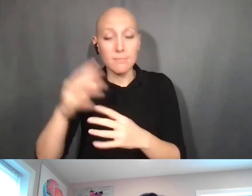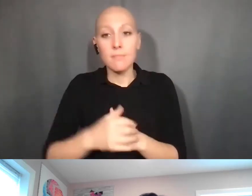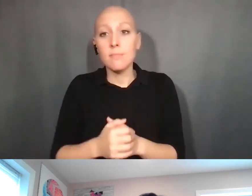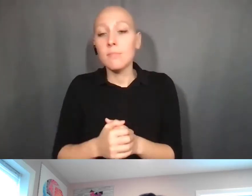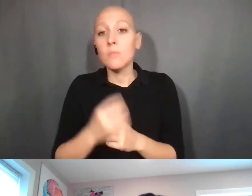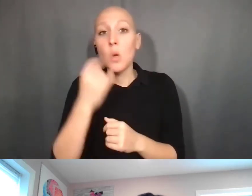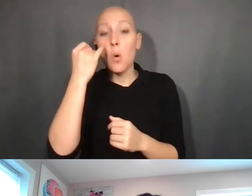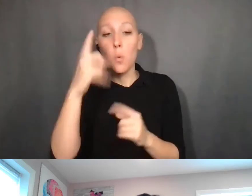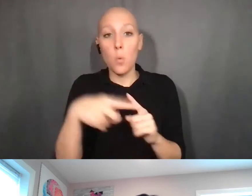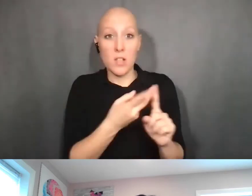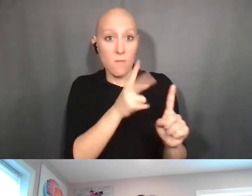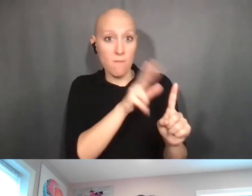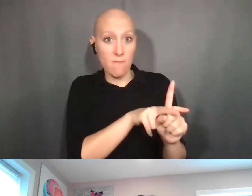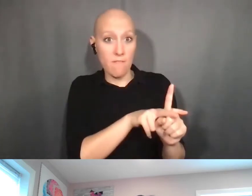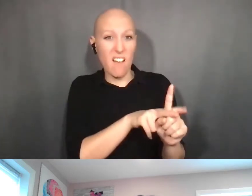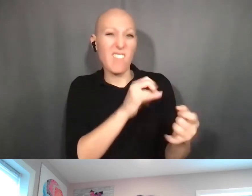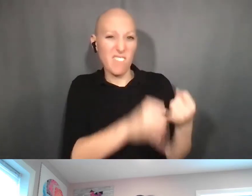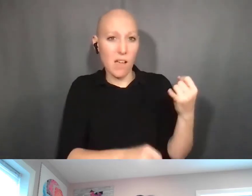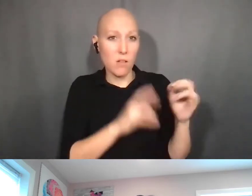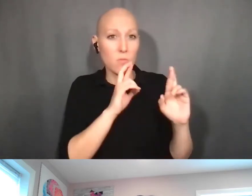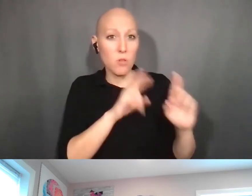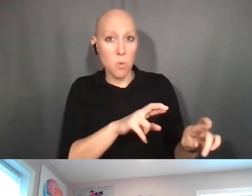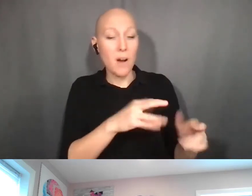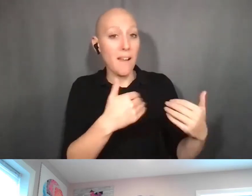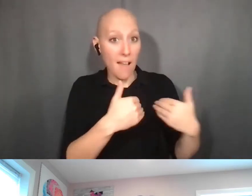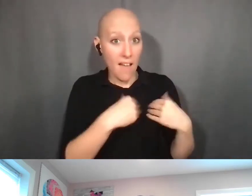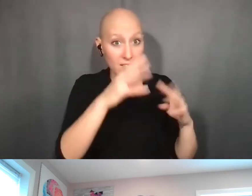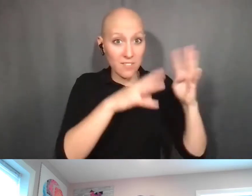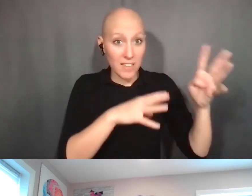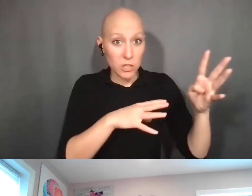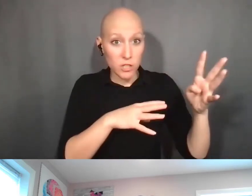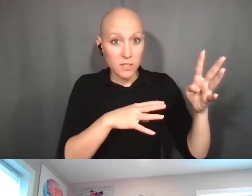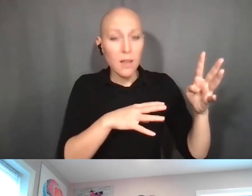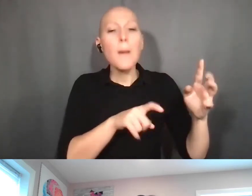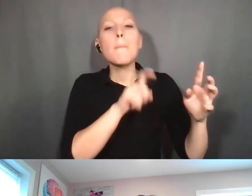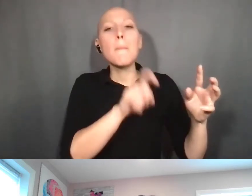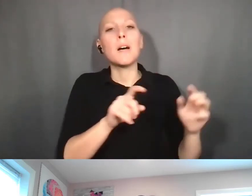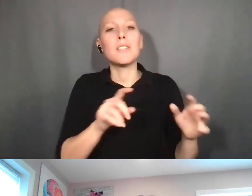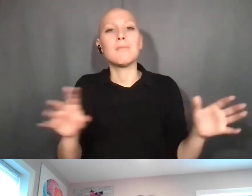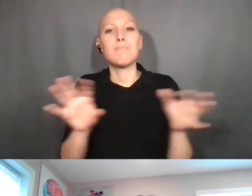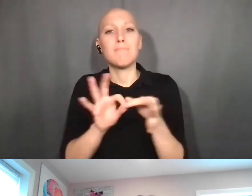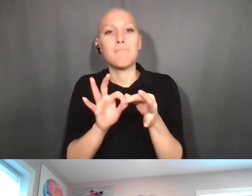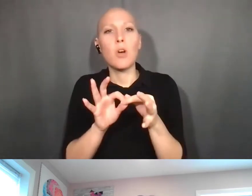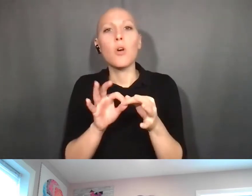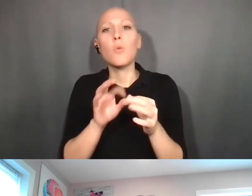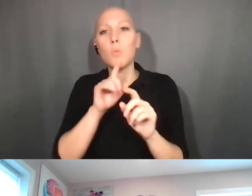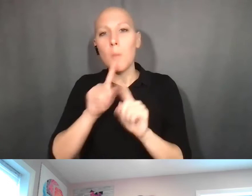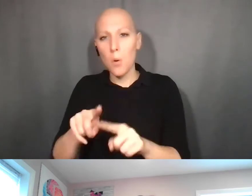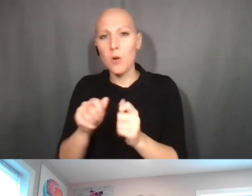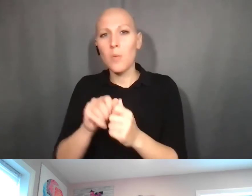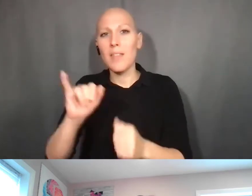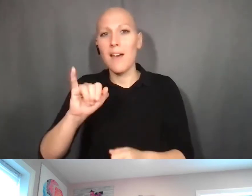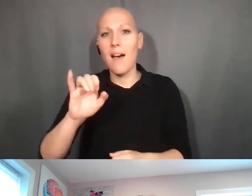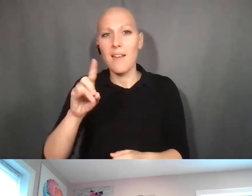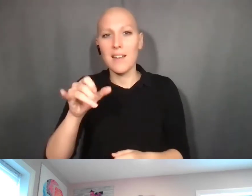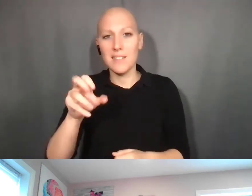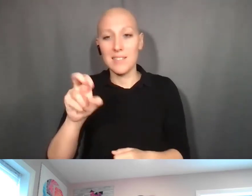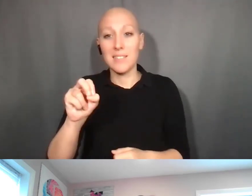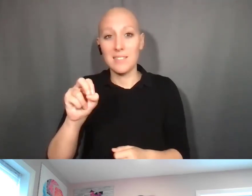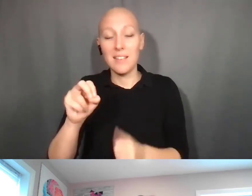you then have to report that invention in the iEdison system. In the iEdison system, is where her invention,